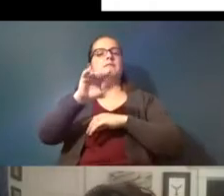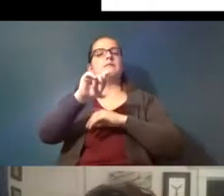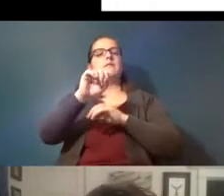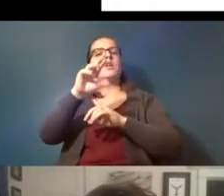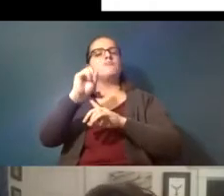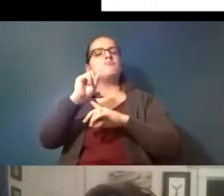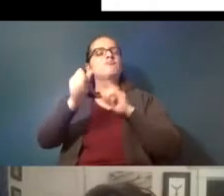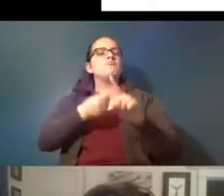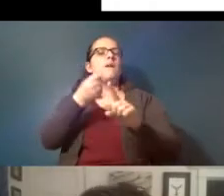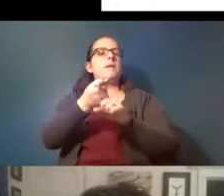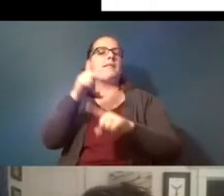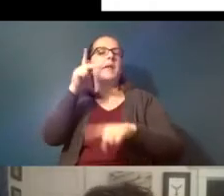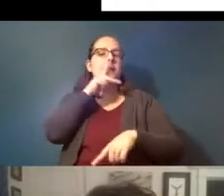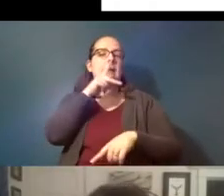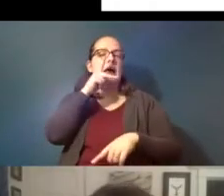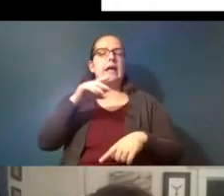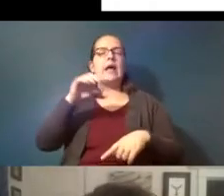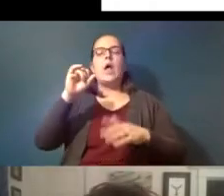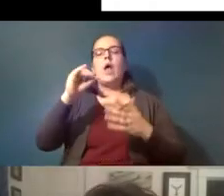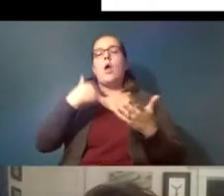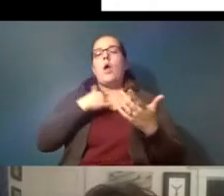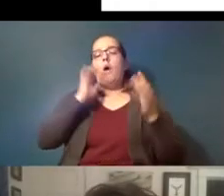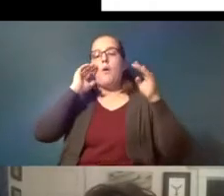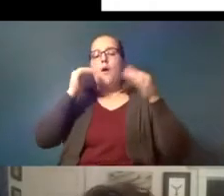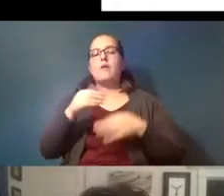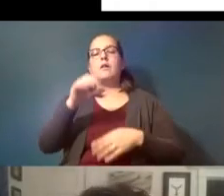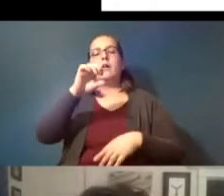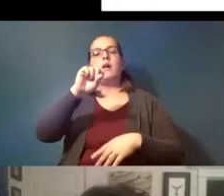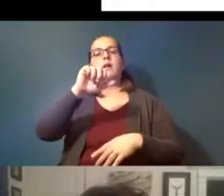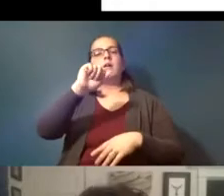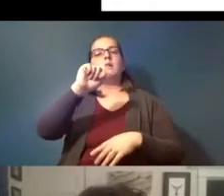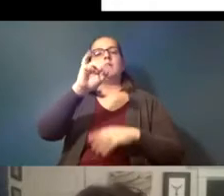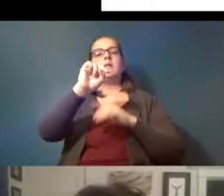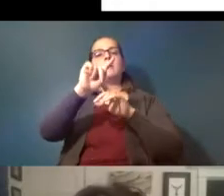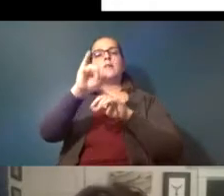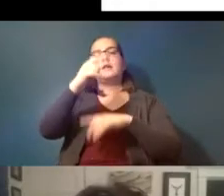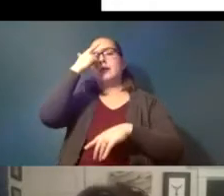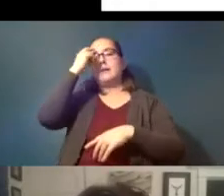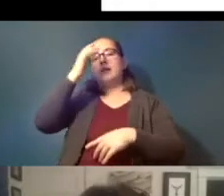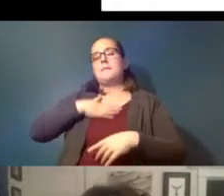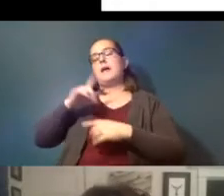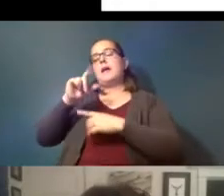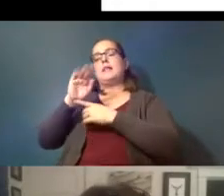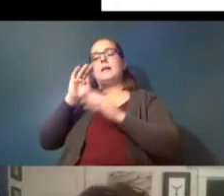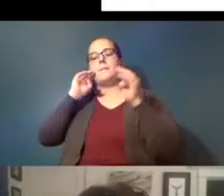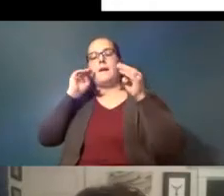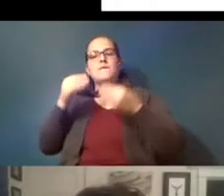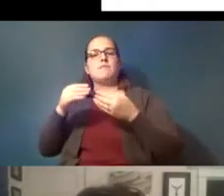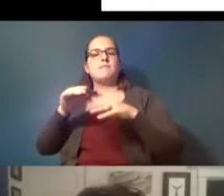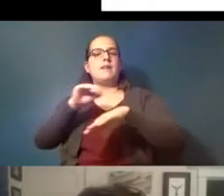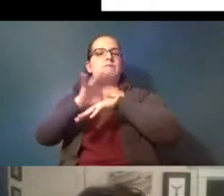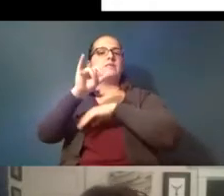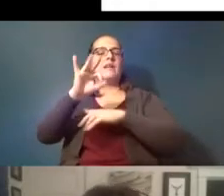the plastic so we focus on salinity because my lab focuses on effects of pollutants mostly on